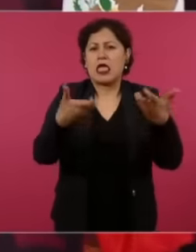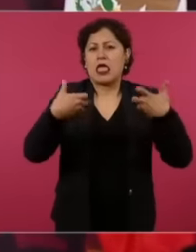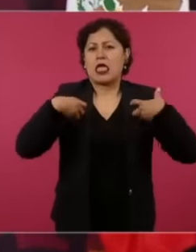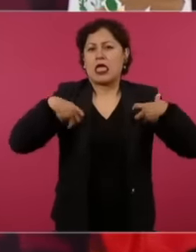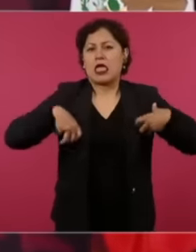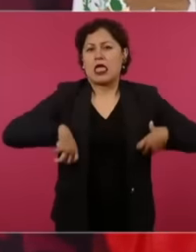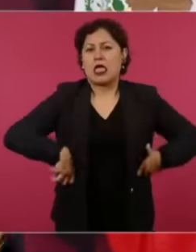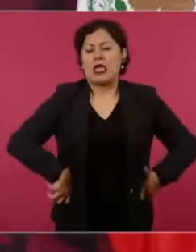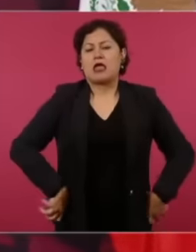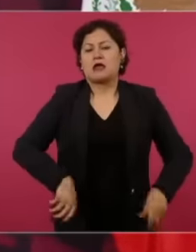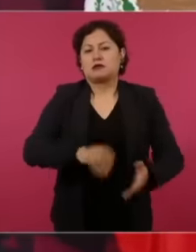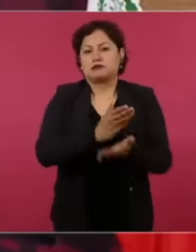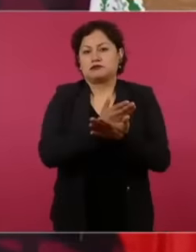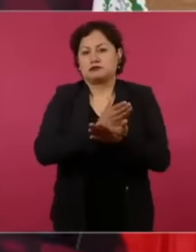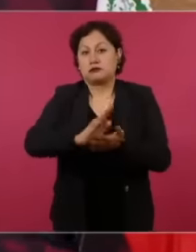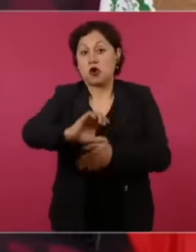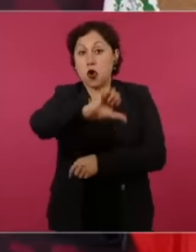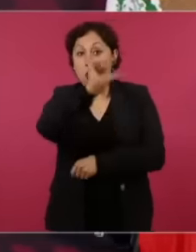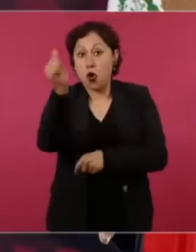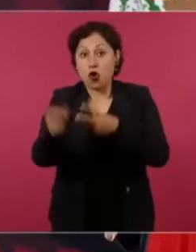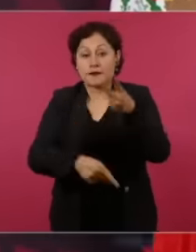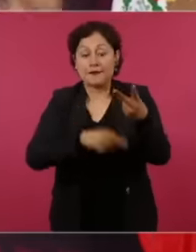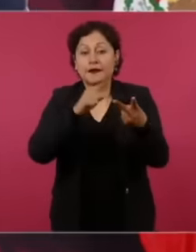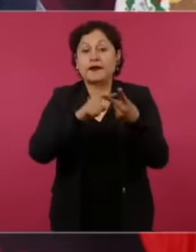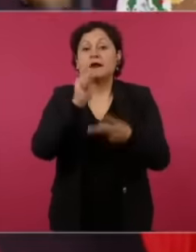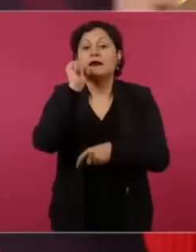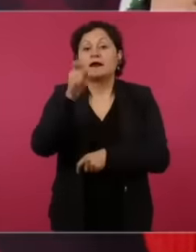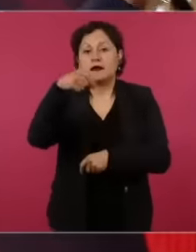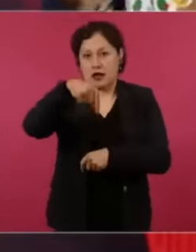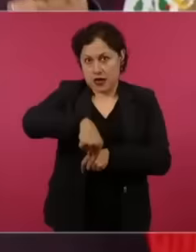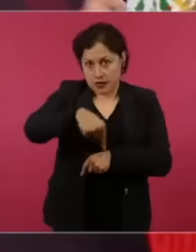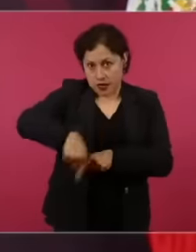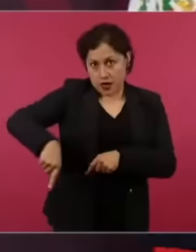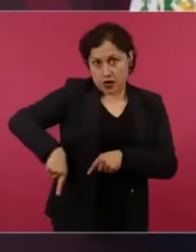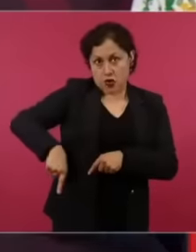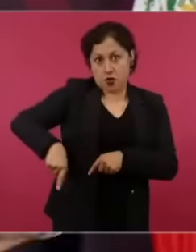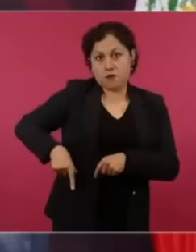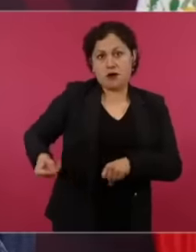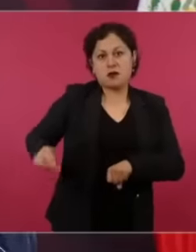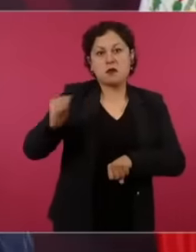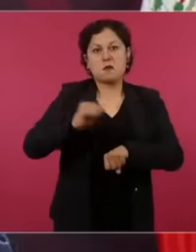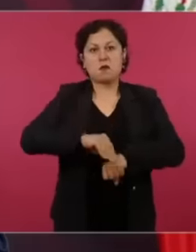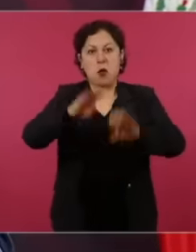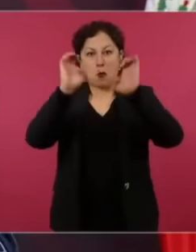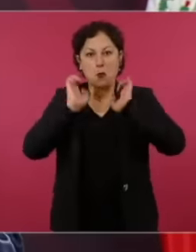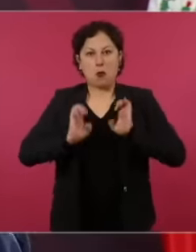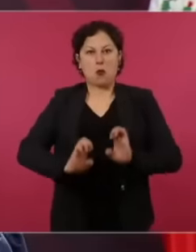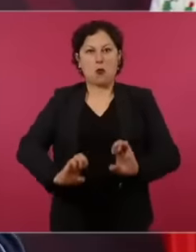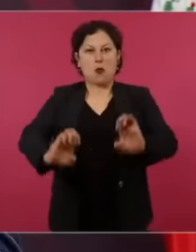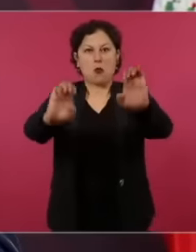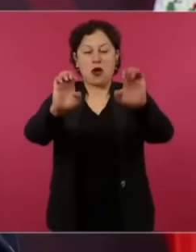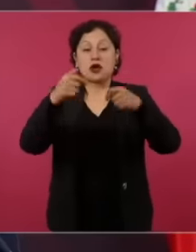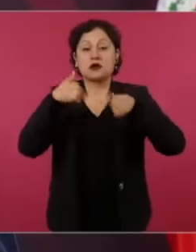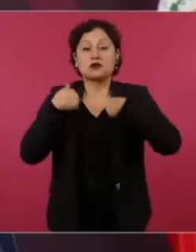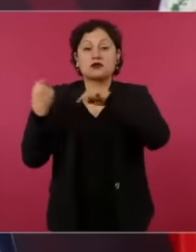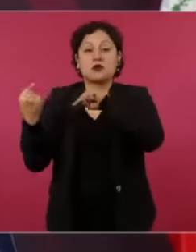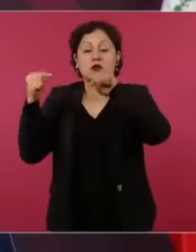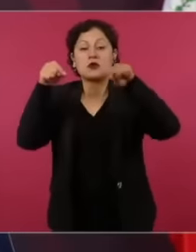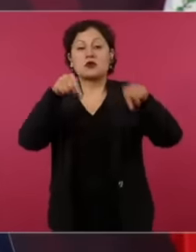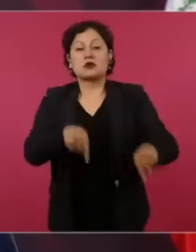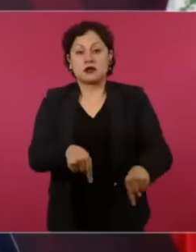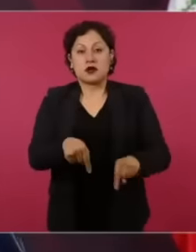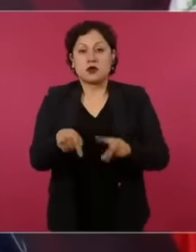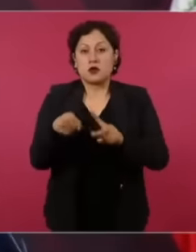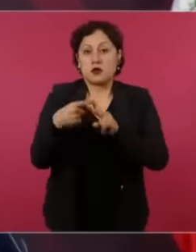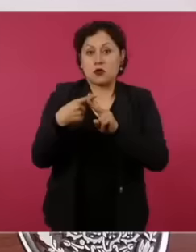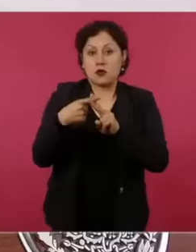when the presidency arrived had a budget of 3,600 million pesos